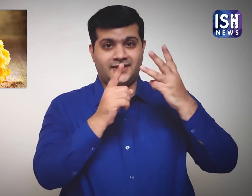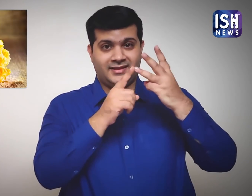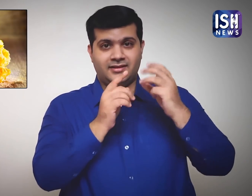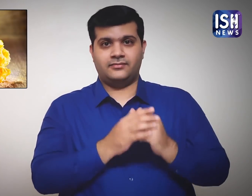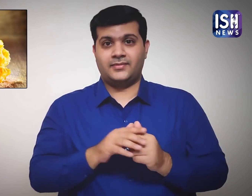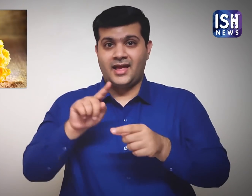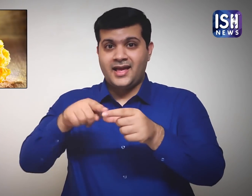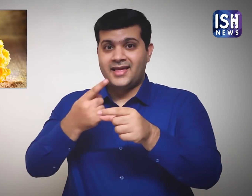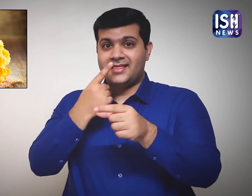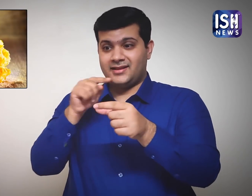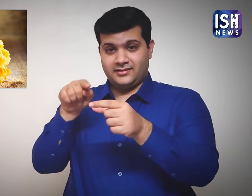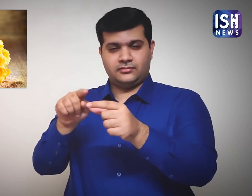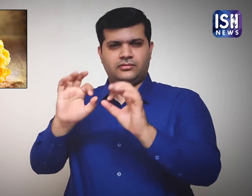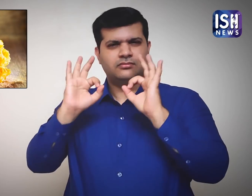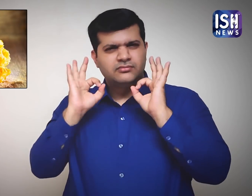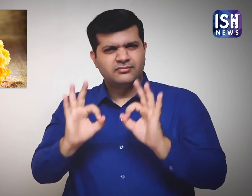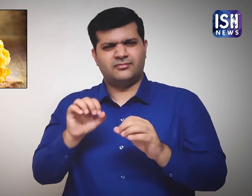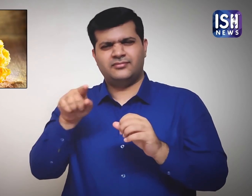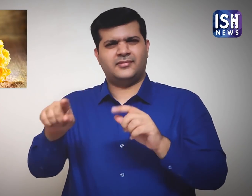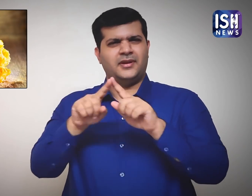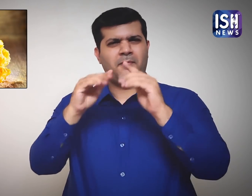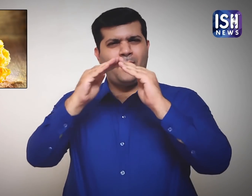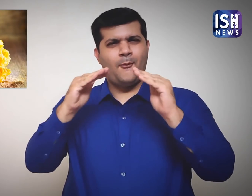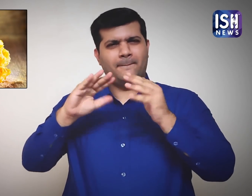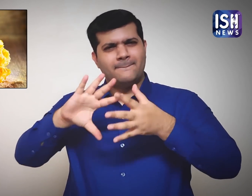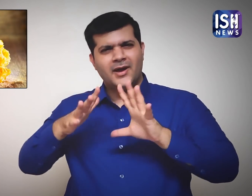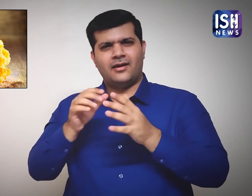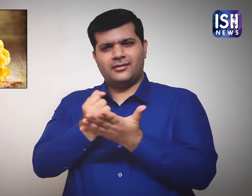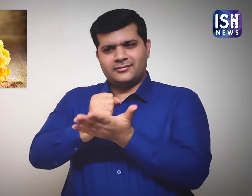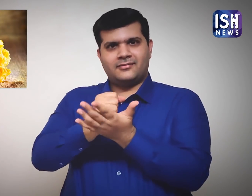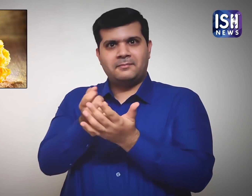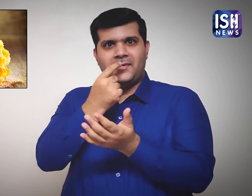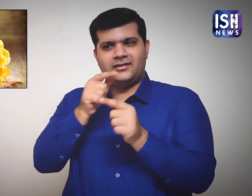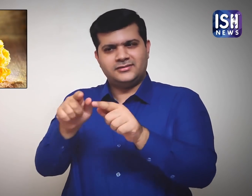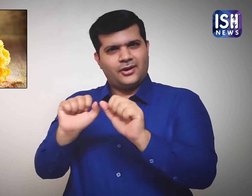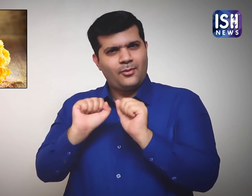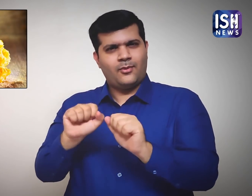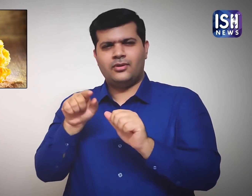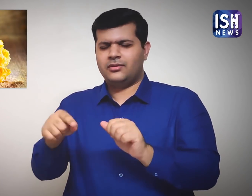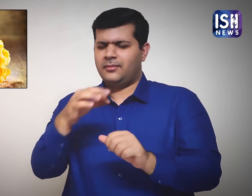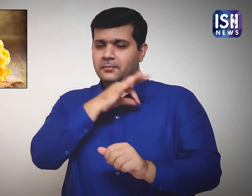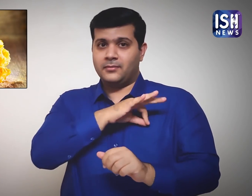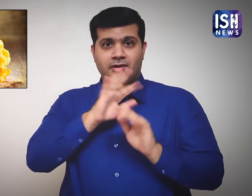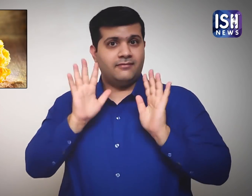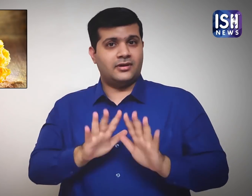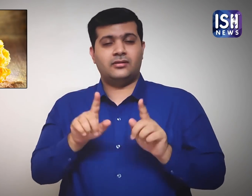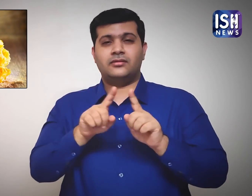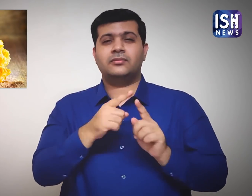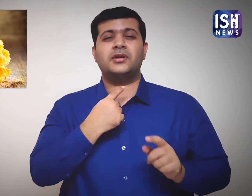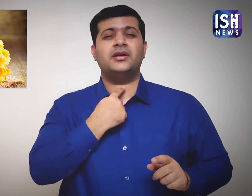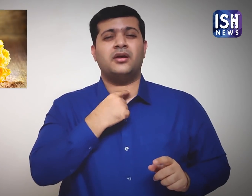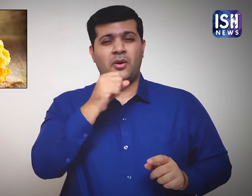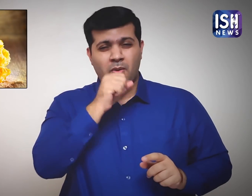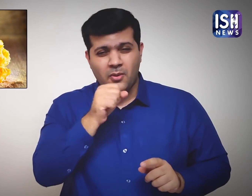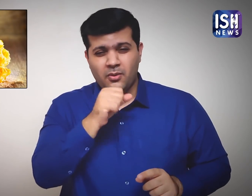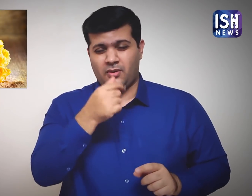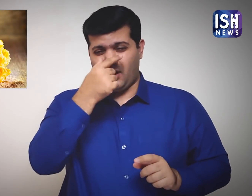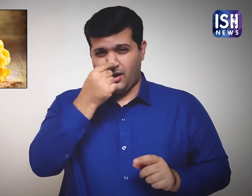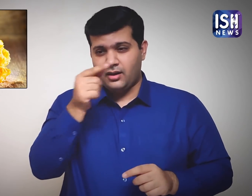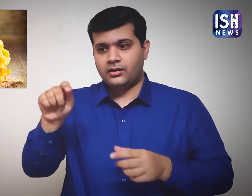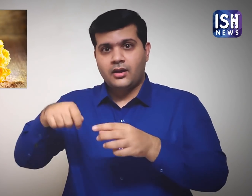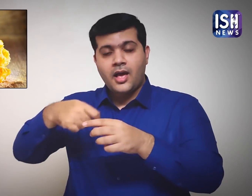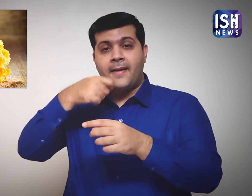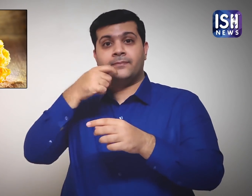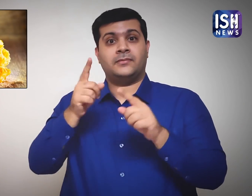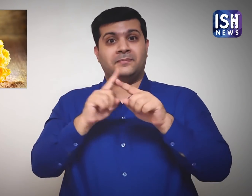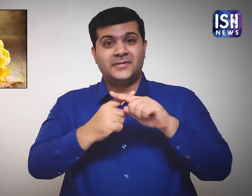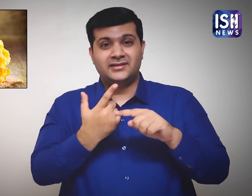3. Honey has been part of many home remedies and can be used to soothe sore throat.